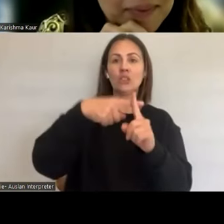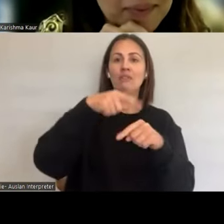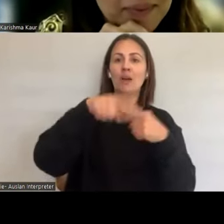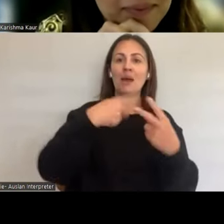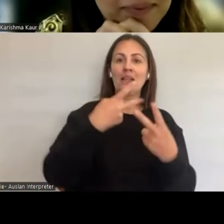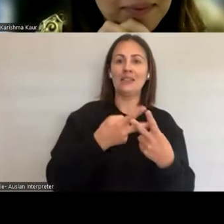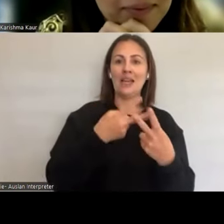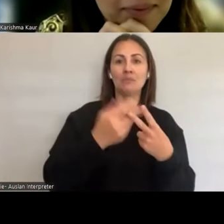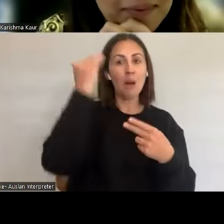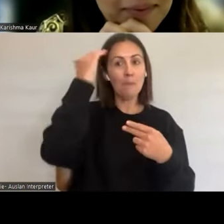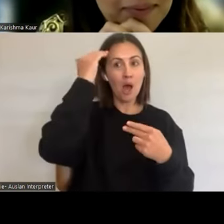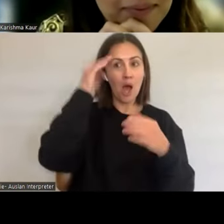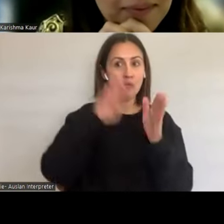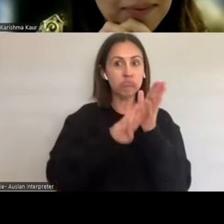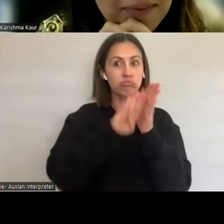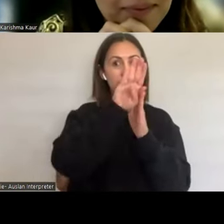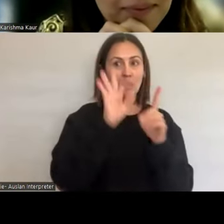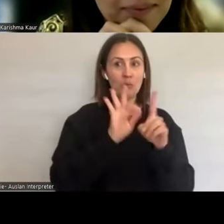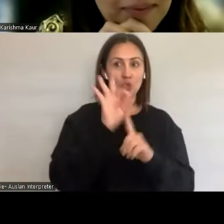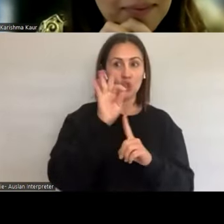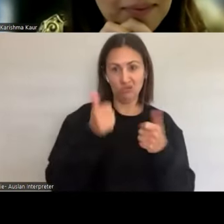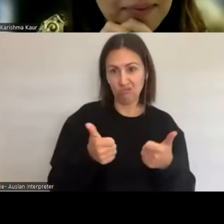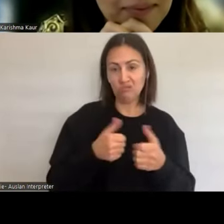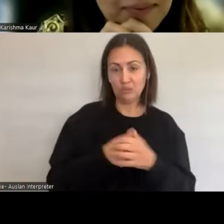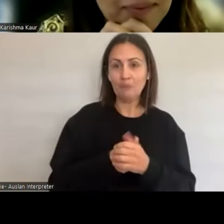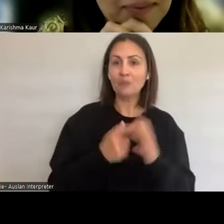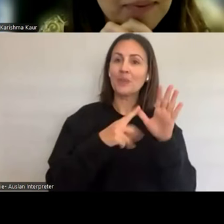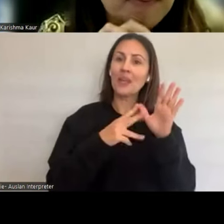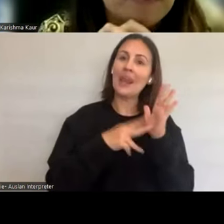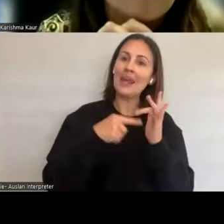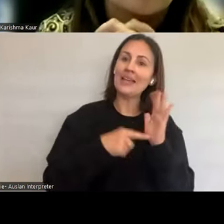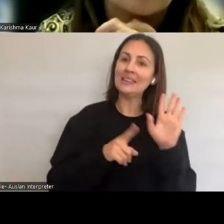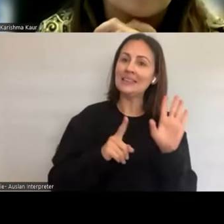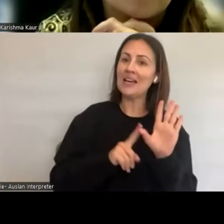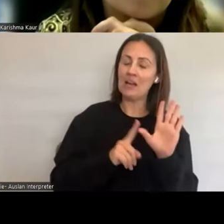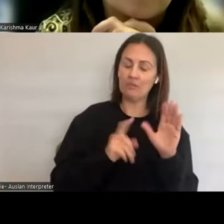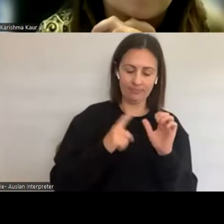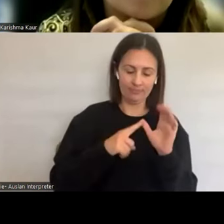Anita mentioned earlier in one of her presentations, you know,